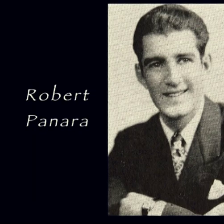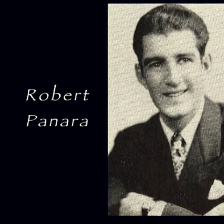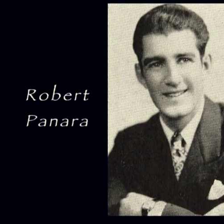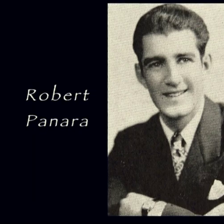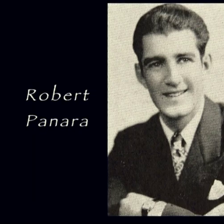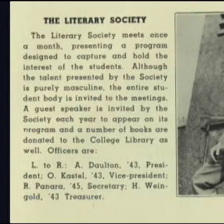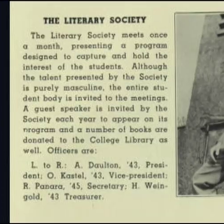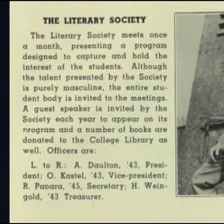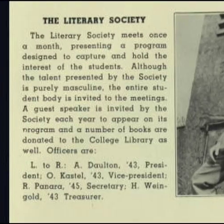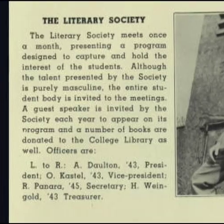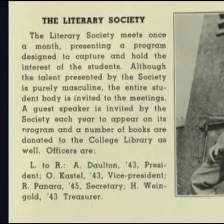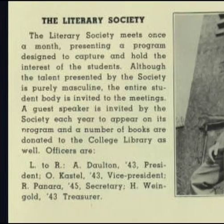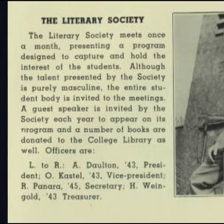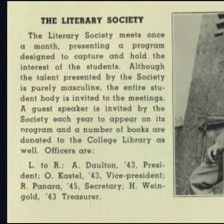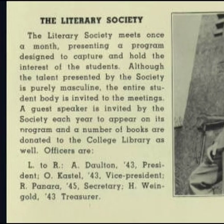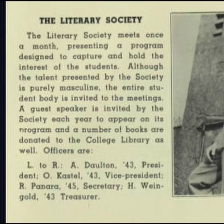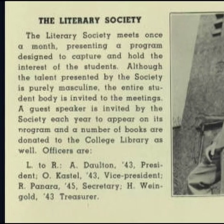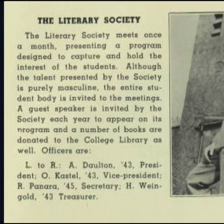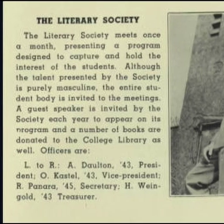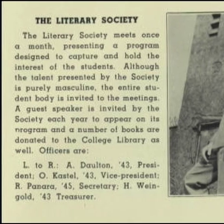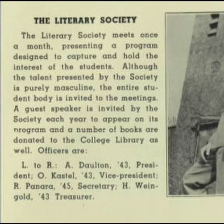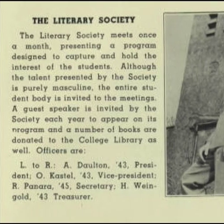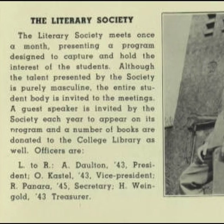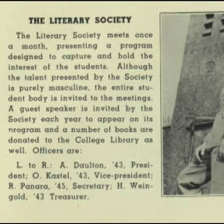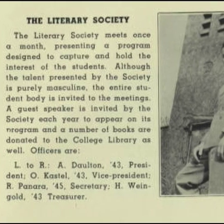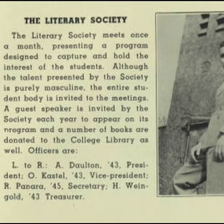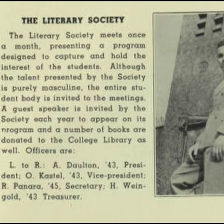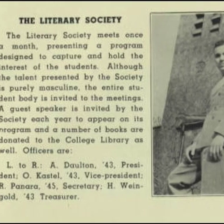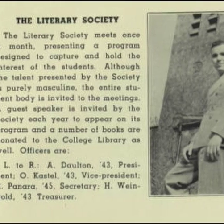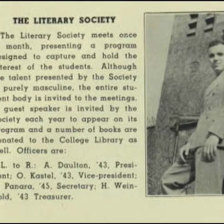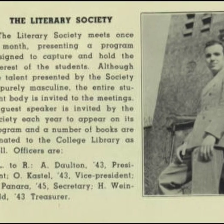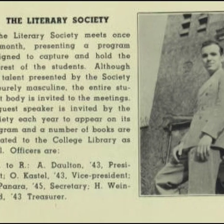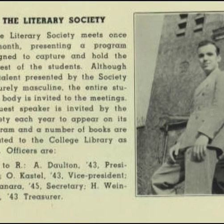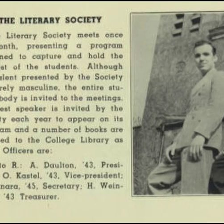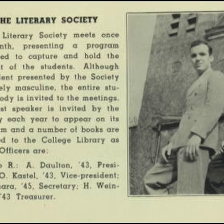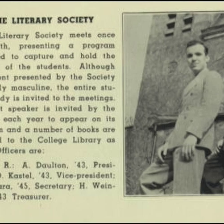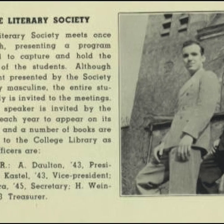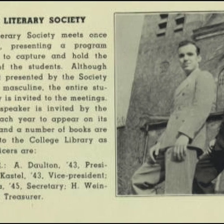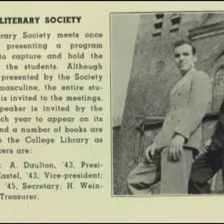they were not meetings. They were shows, two hours.